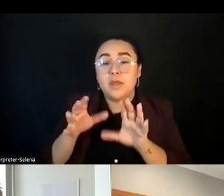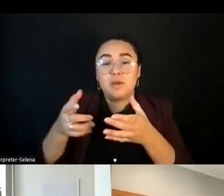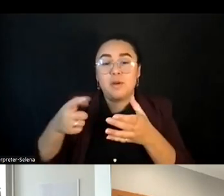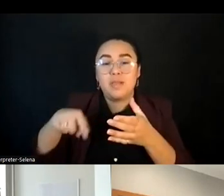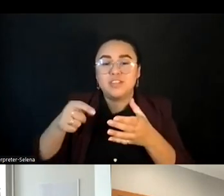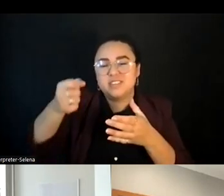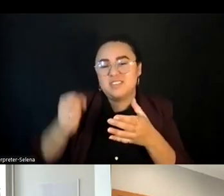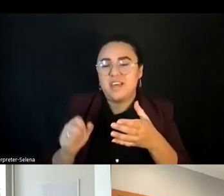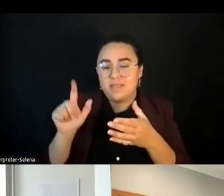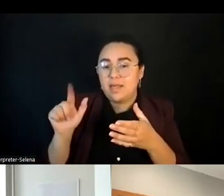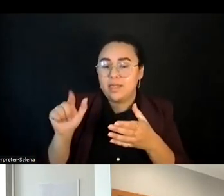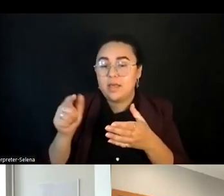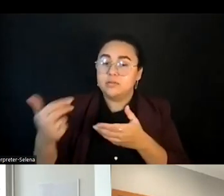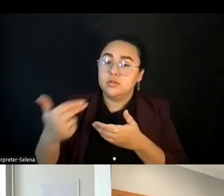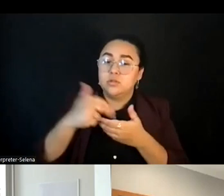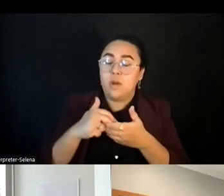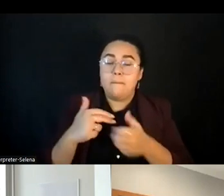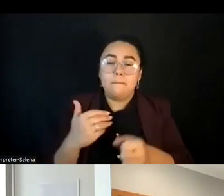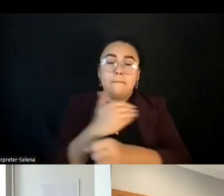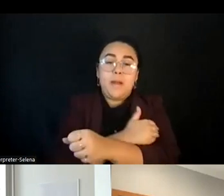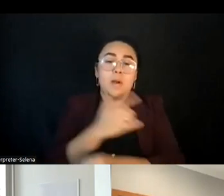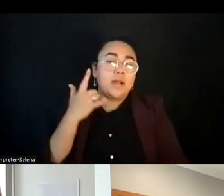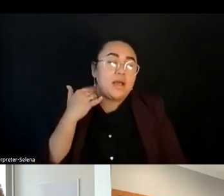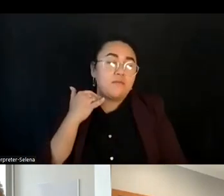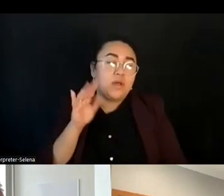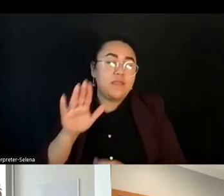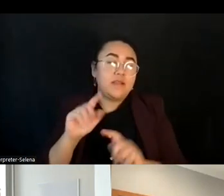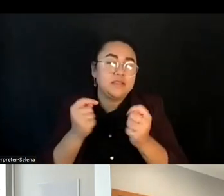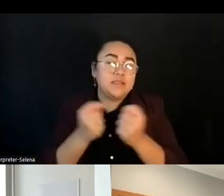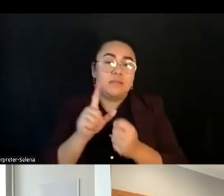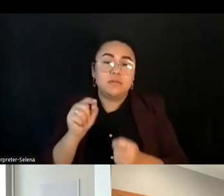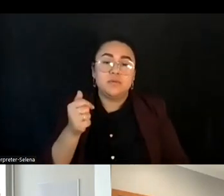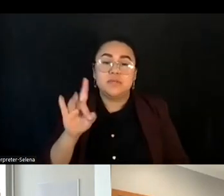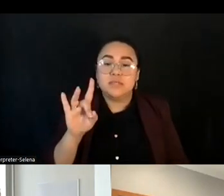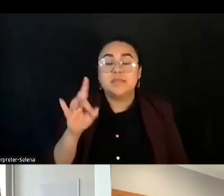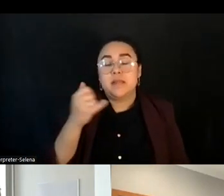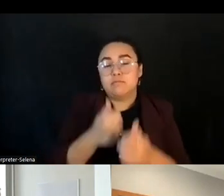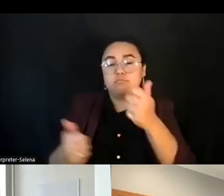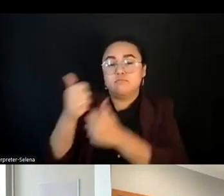She joined Power California's team in and is now the deputy director overseeing strategies